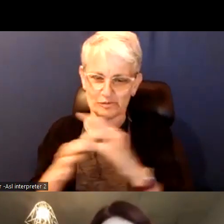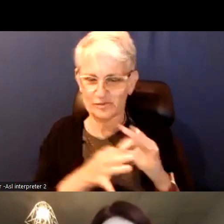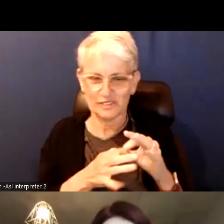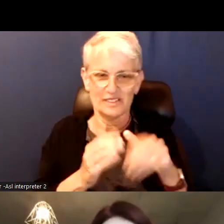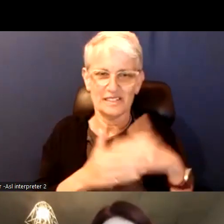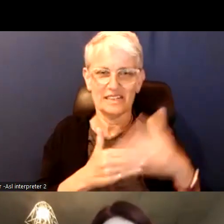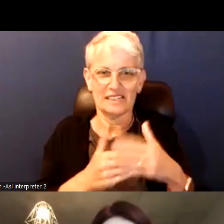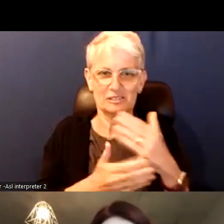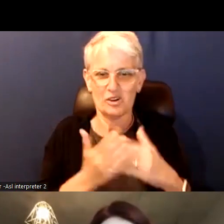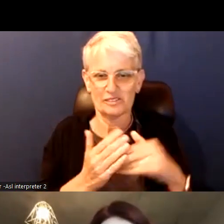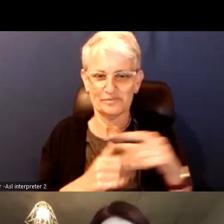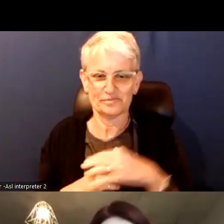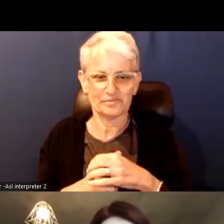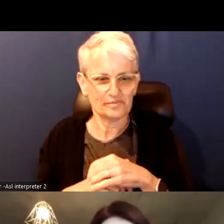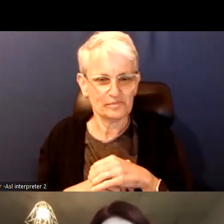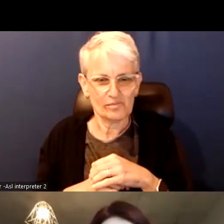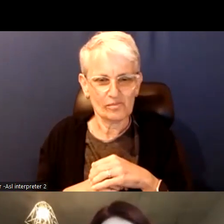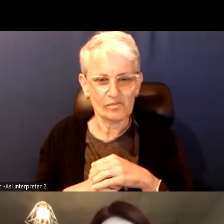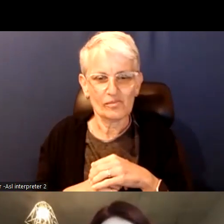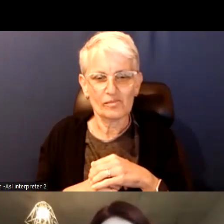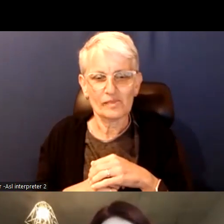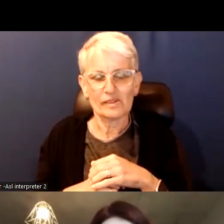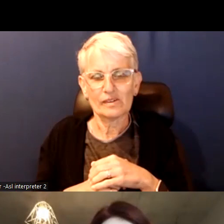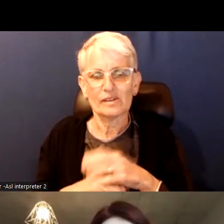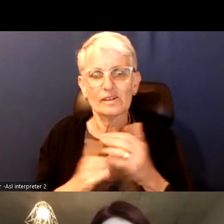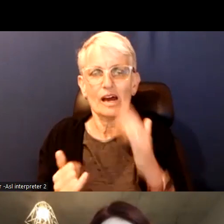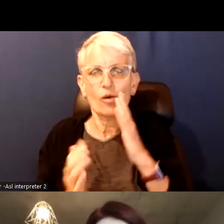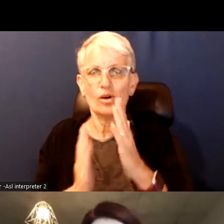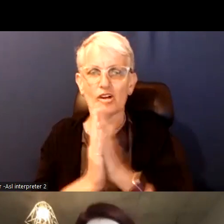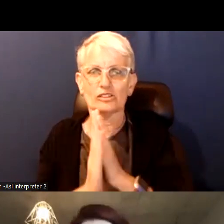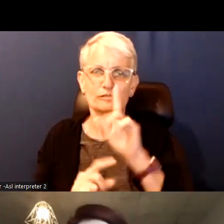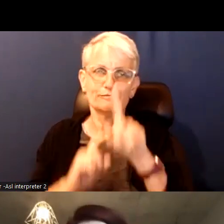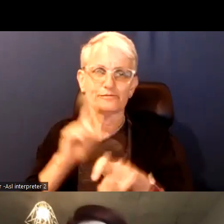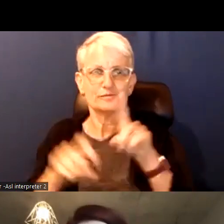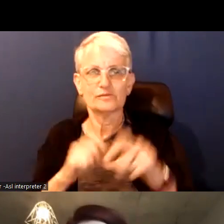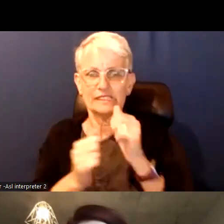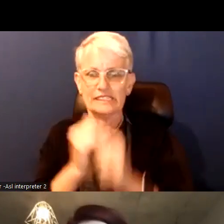The amino medical award from the Canadian center for victims of torture and the urban alliance on race relations antiracism award.